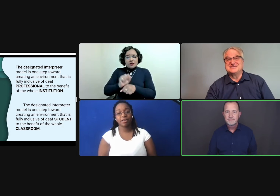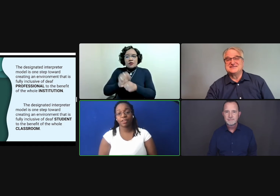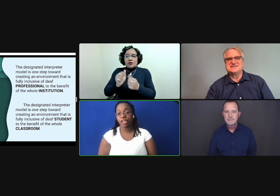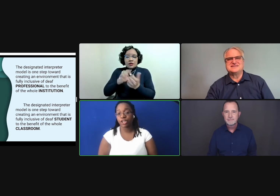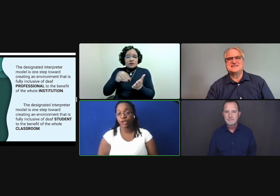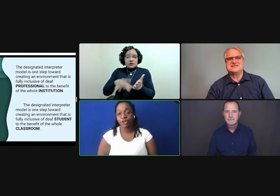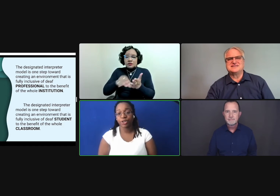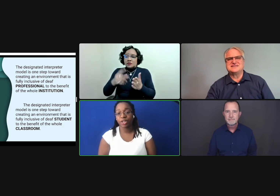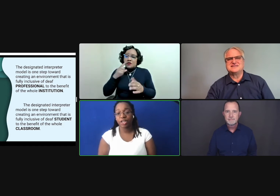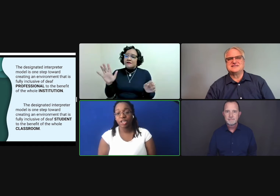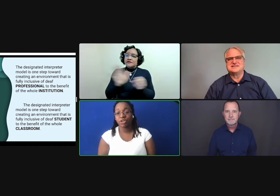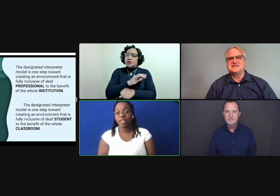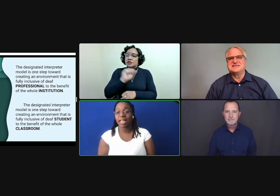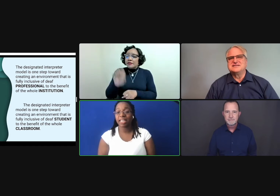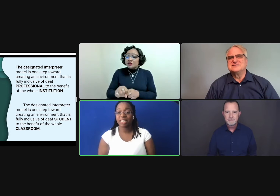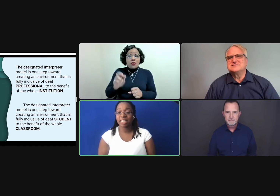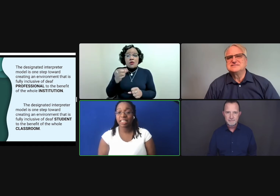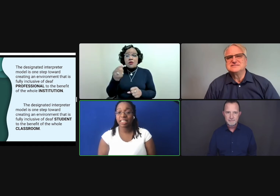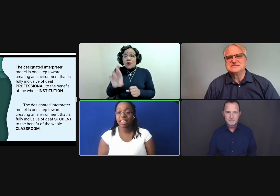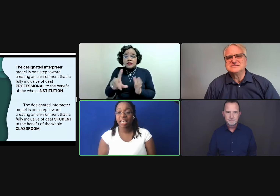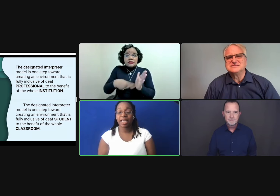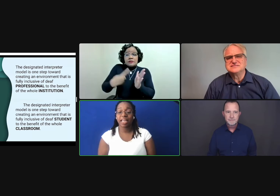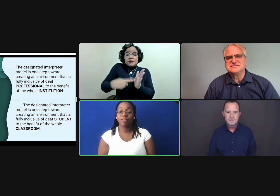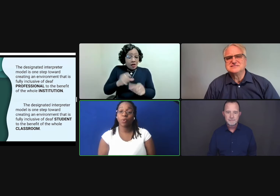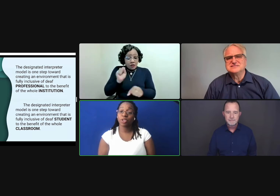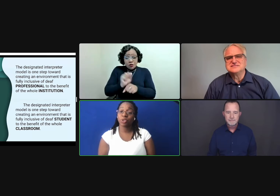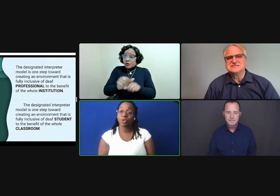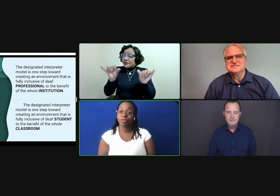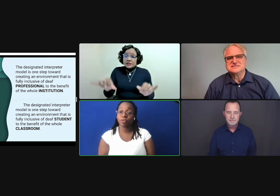I definitely concur. The reality is that if you're with a student